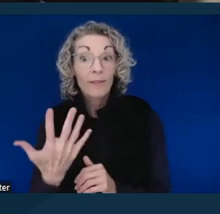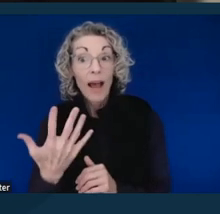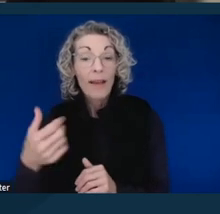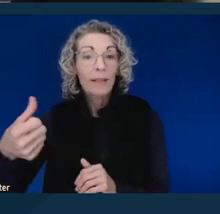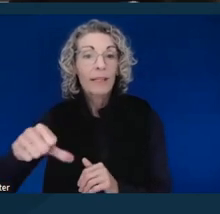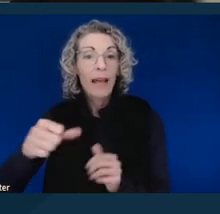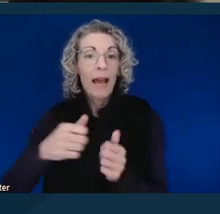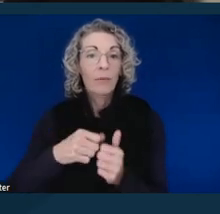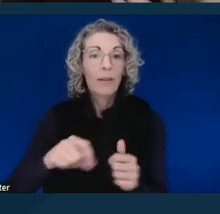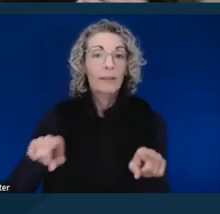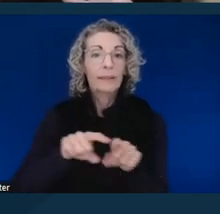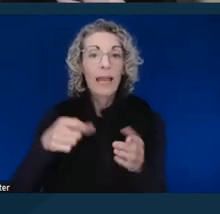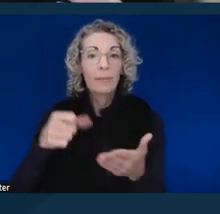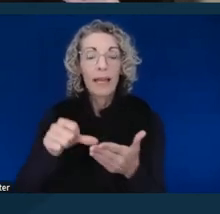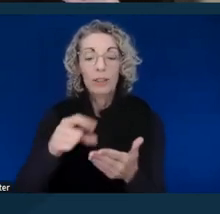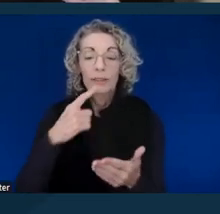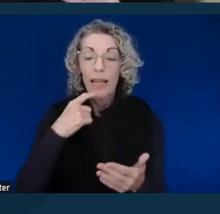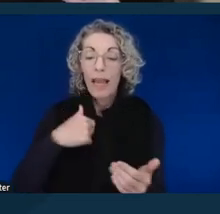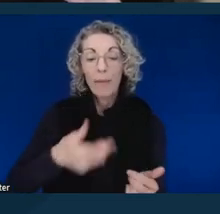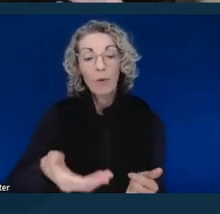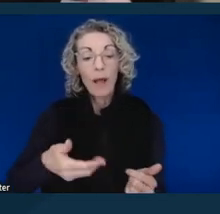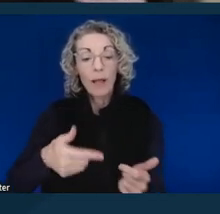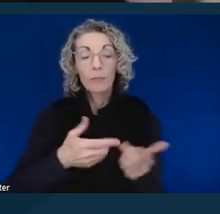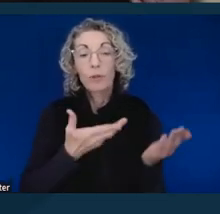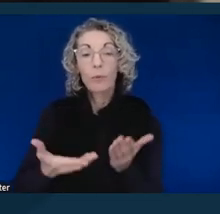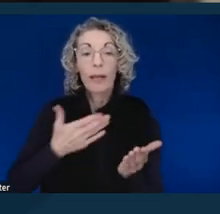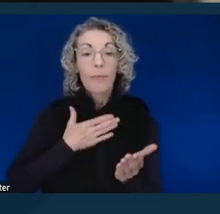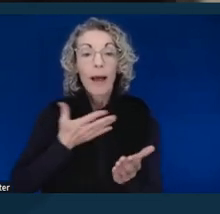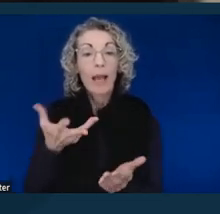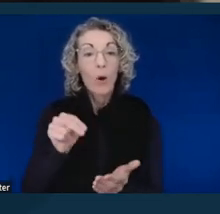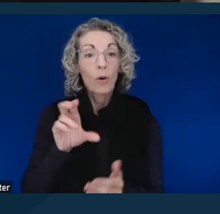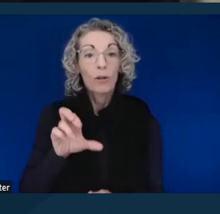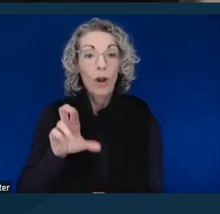that I was welcome to bring my own CART provider. And I had to give at least one week's notice